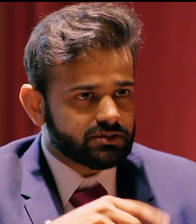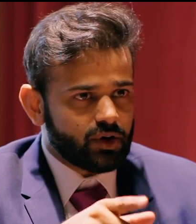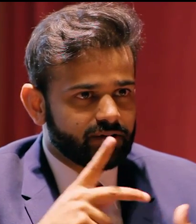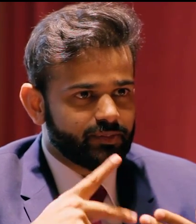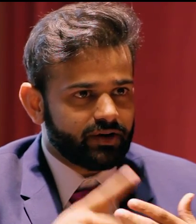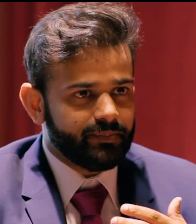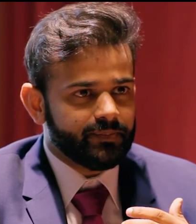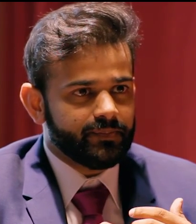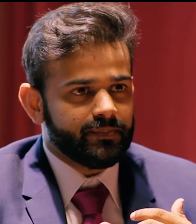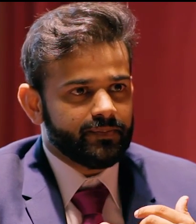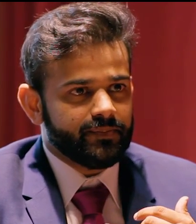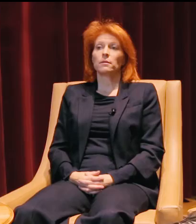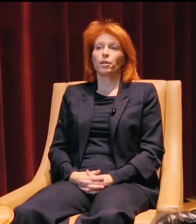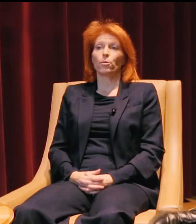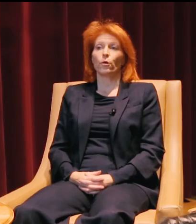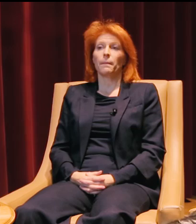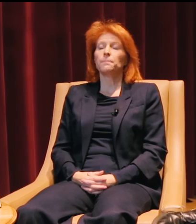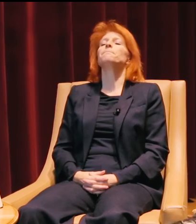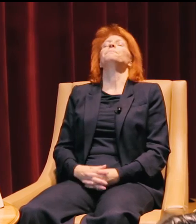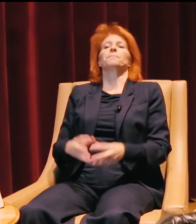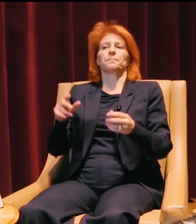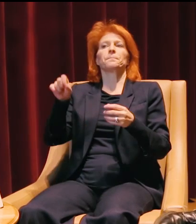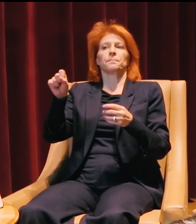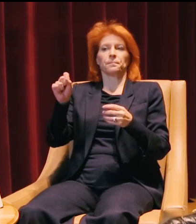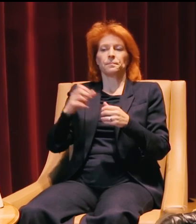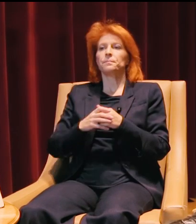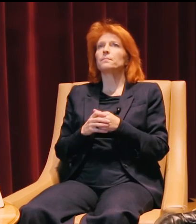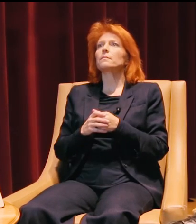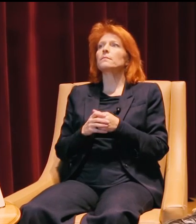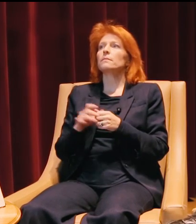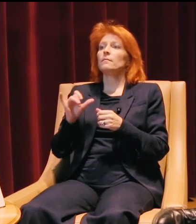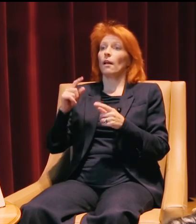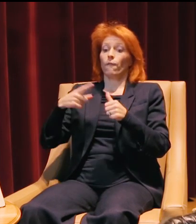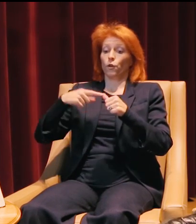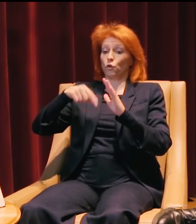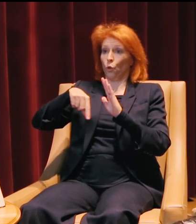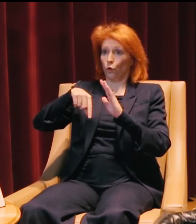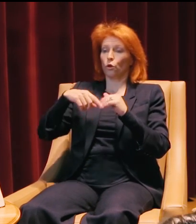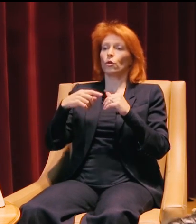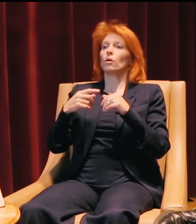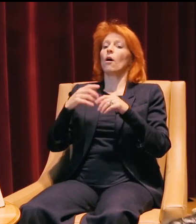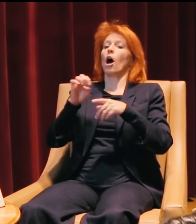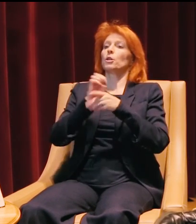Okay, do you have a lot of team projects in the program? We do, we do. So this first quarter was entrepreneurship,